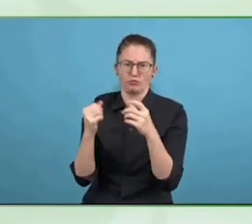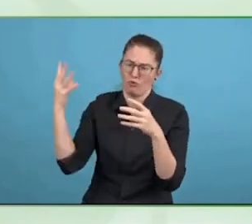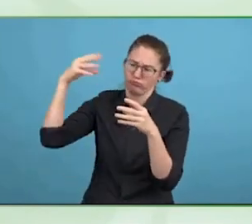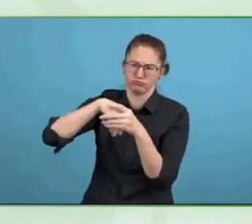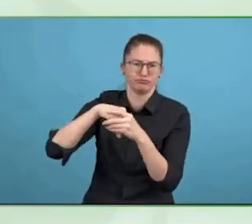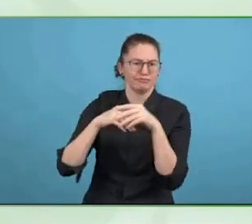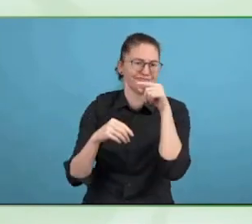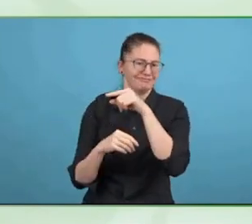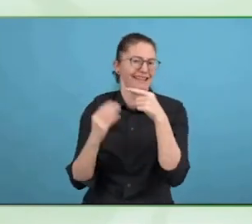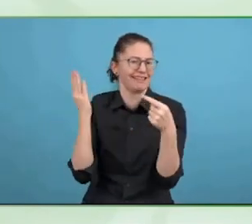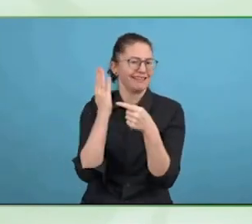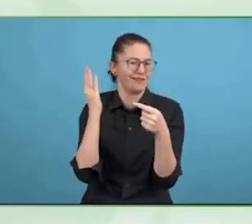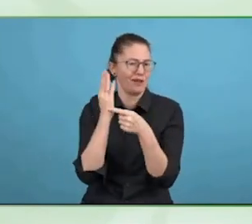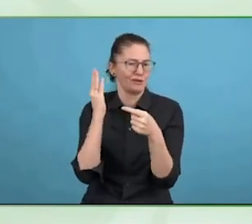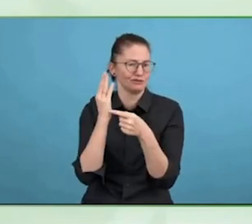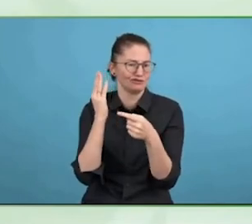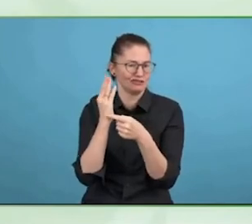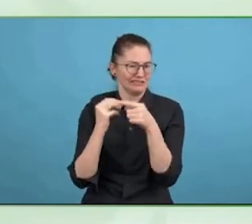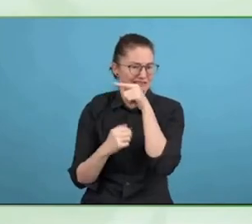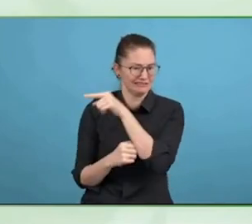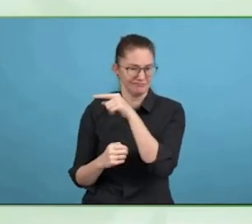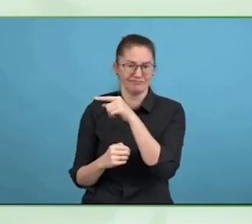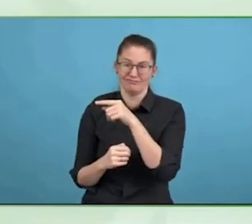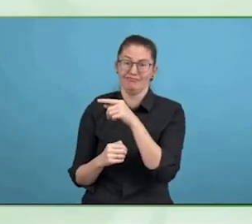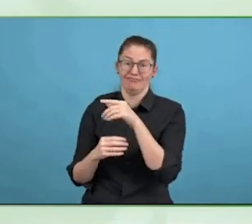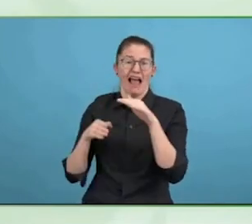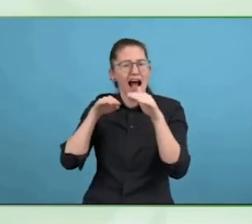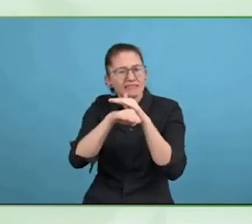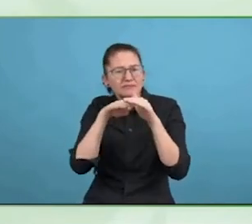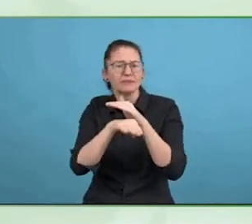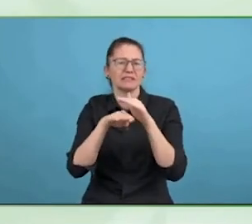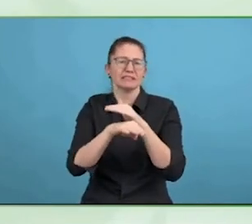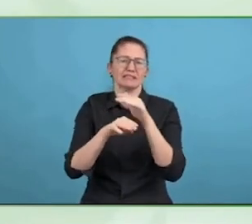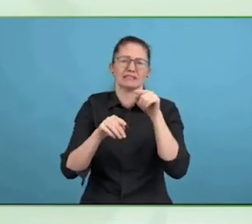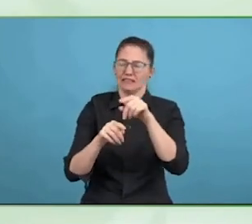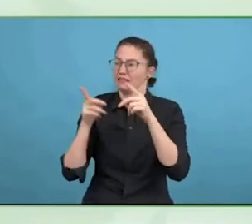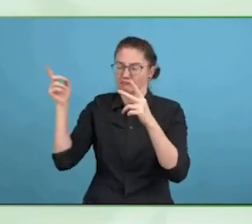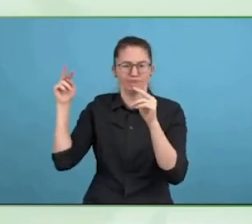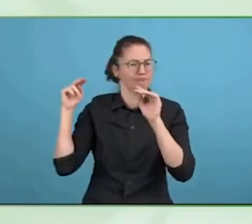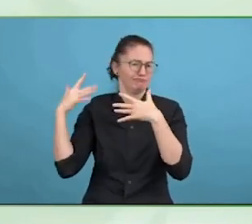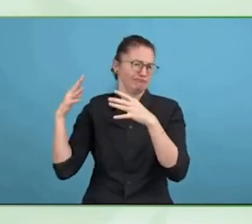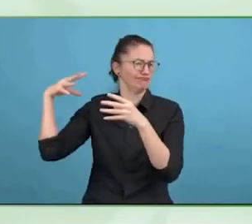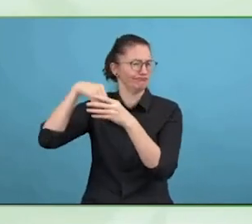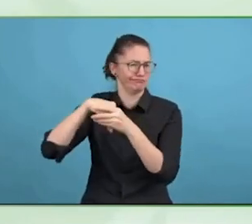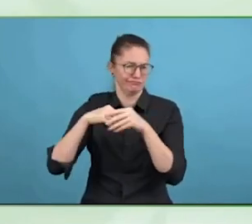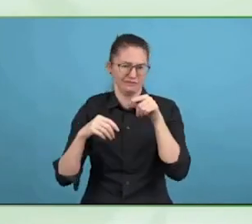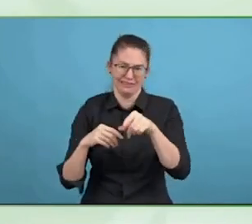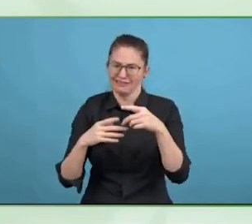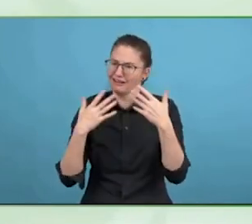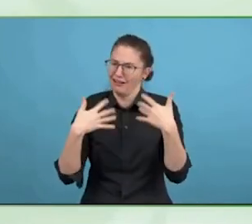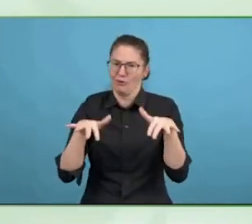I can still remember in the year 2000, when I was still working at